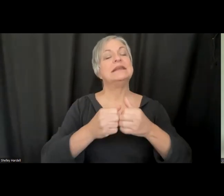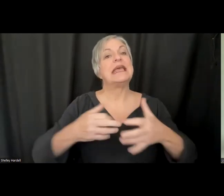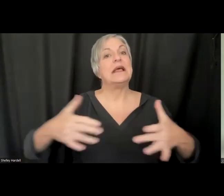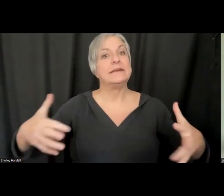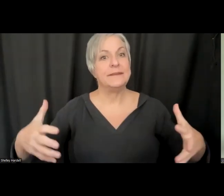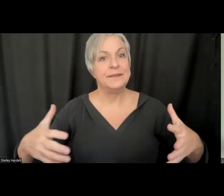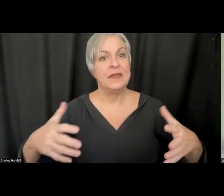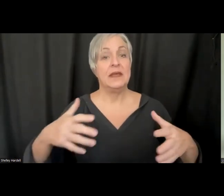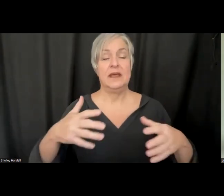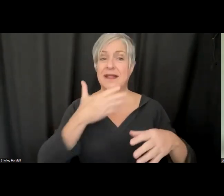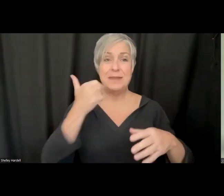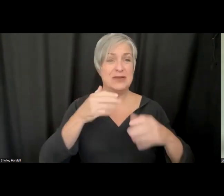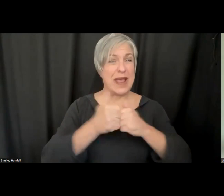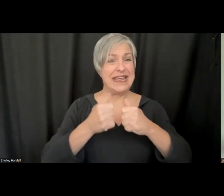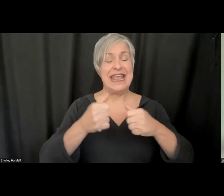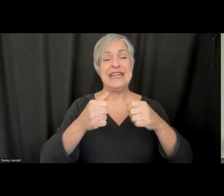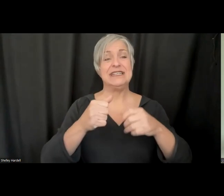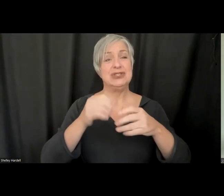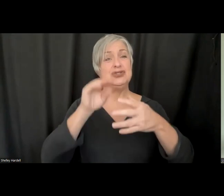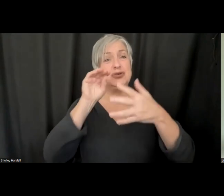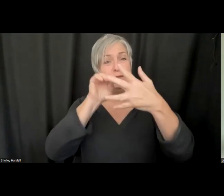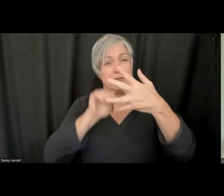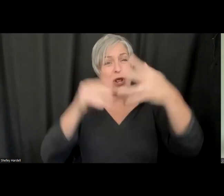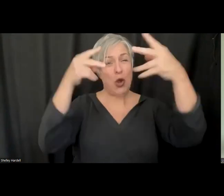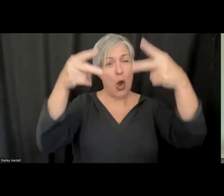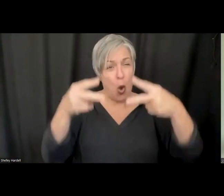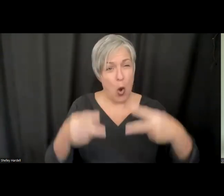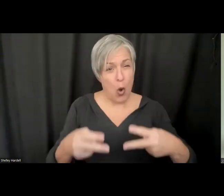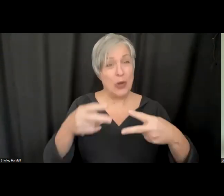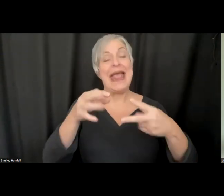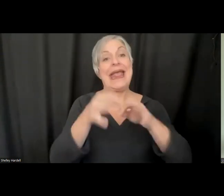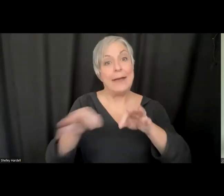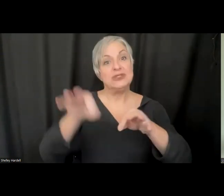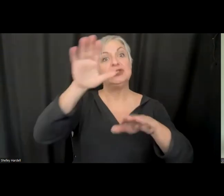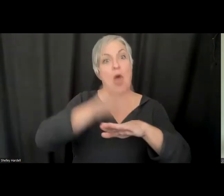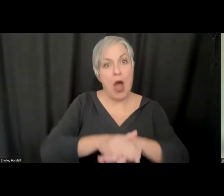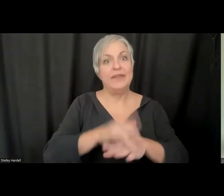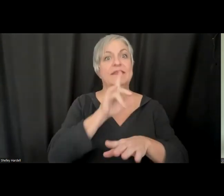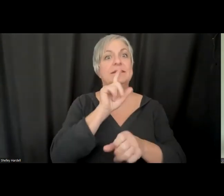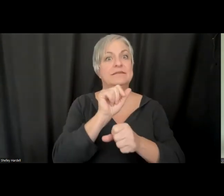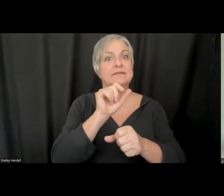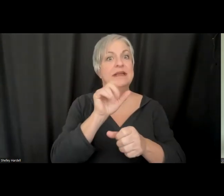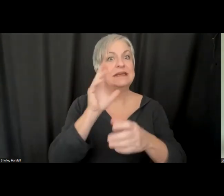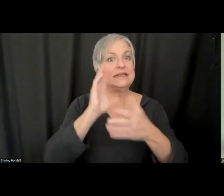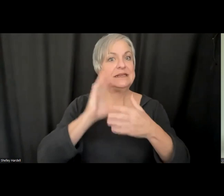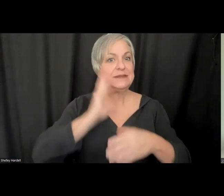encode captions directly into the experience. That has some